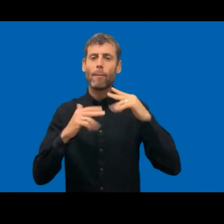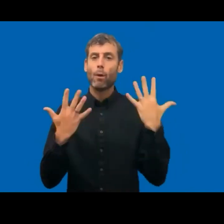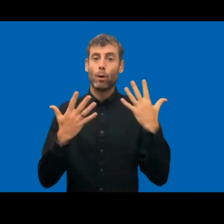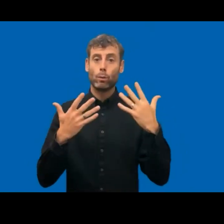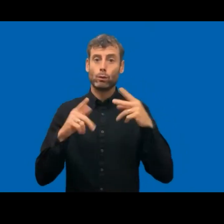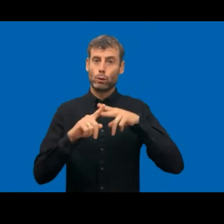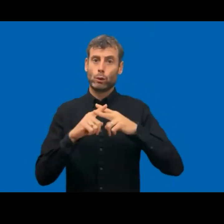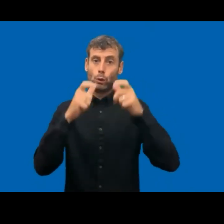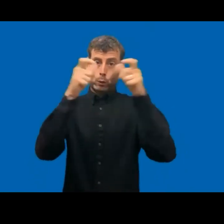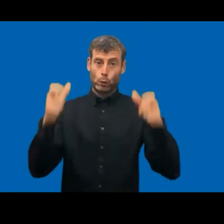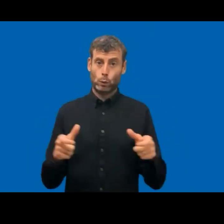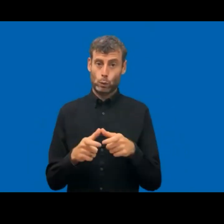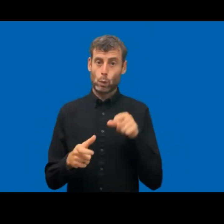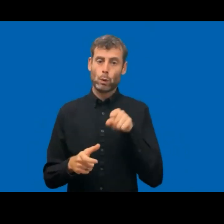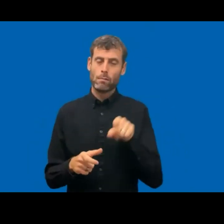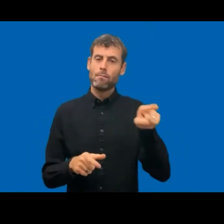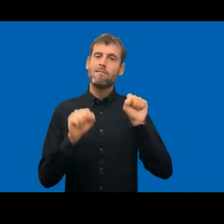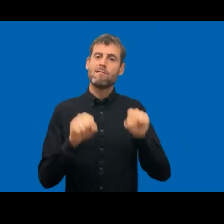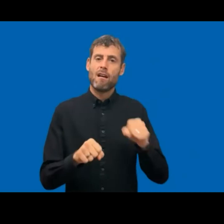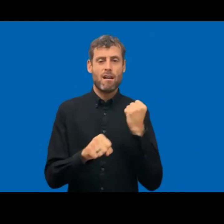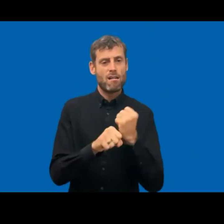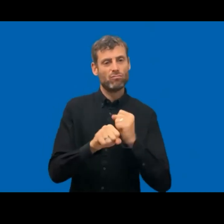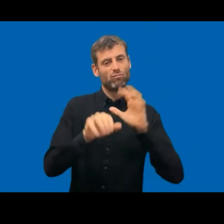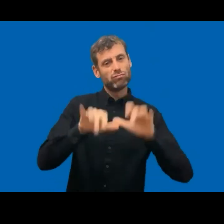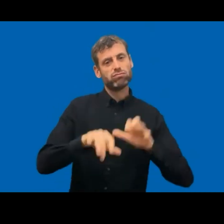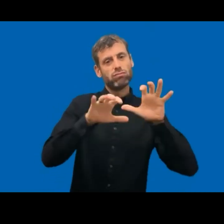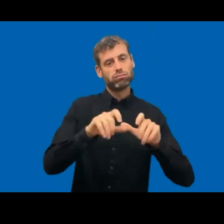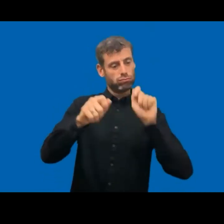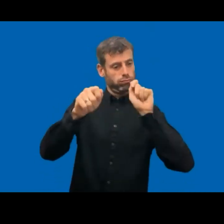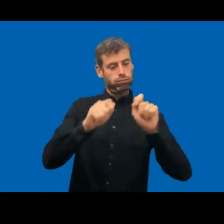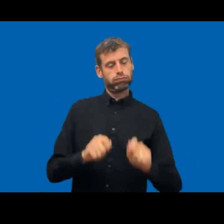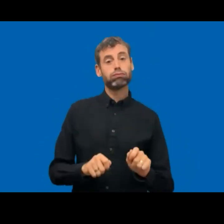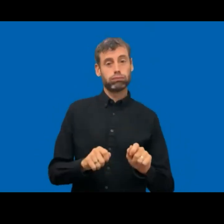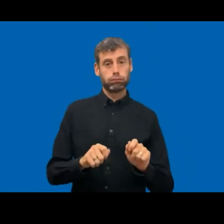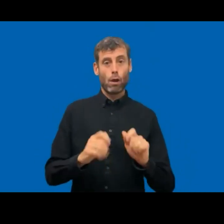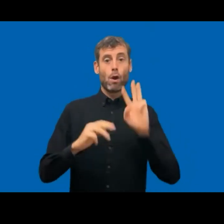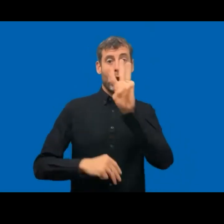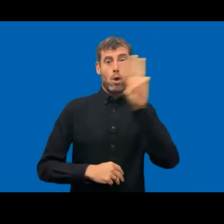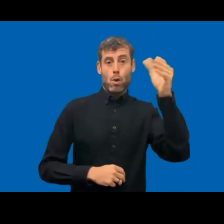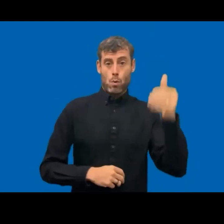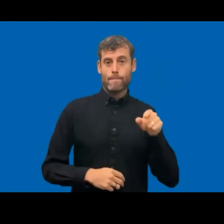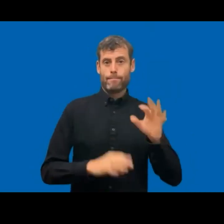comply with the obligations of public procurement legislation, because there was since 2014,